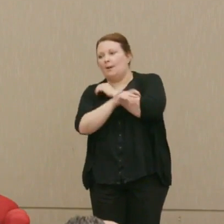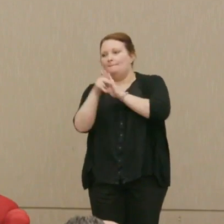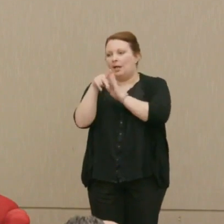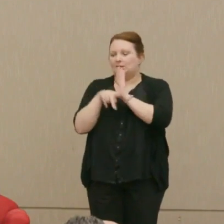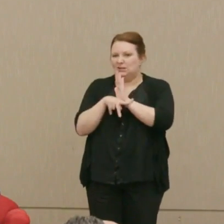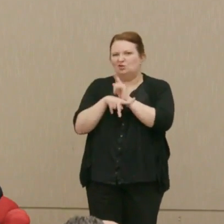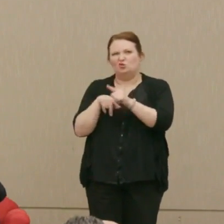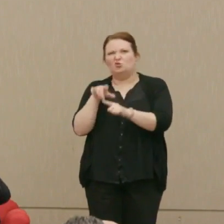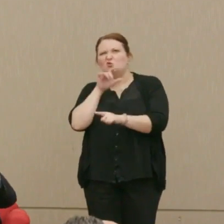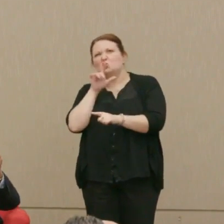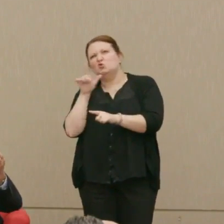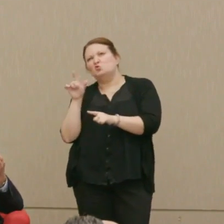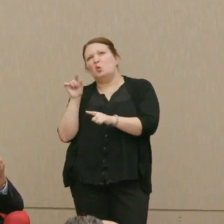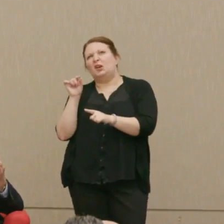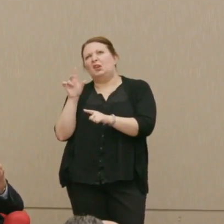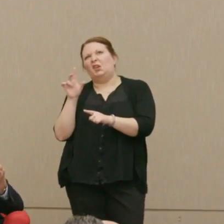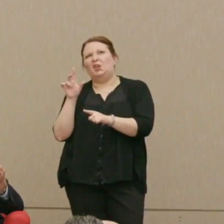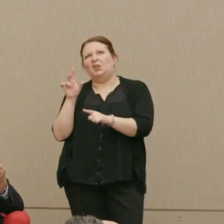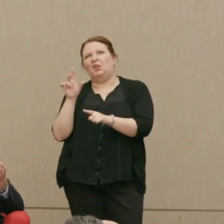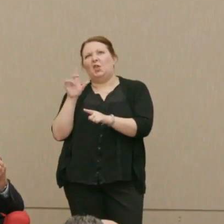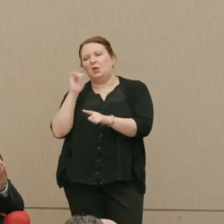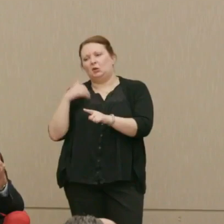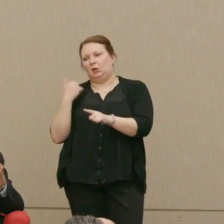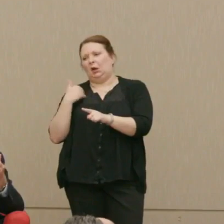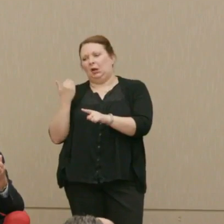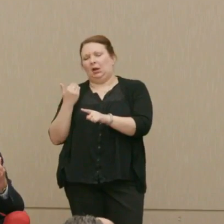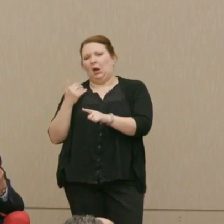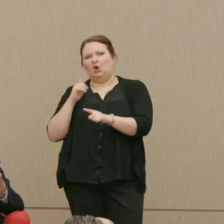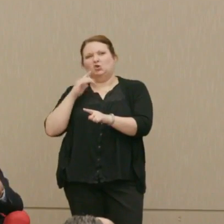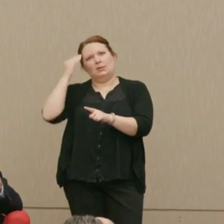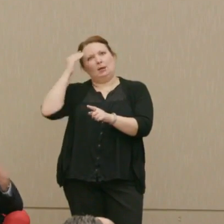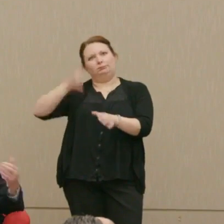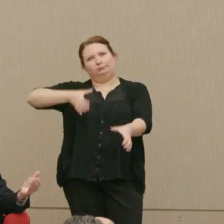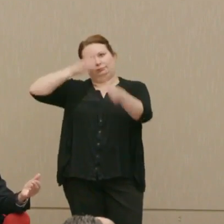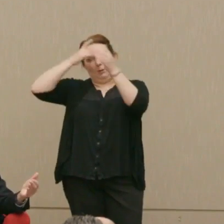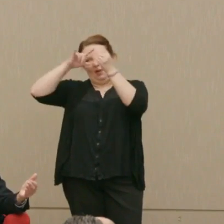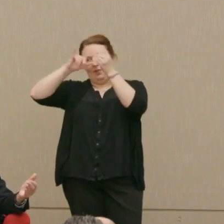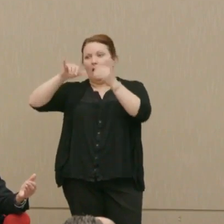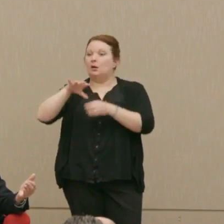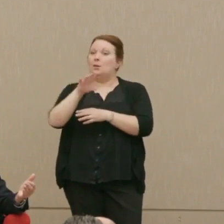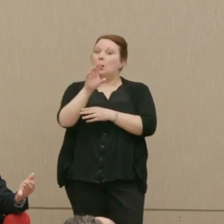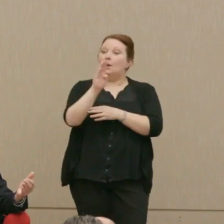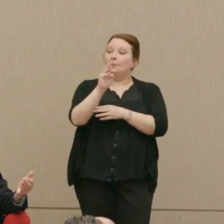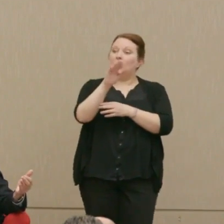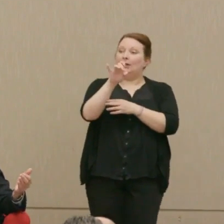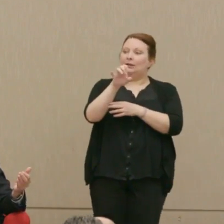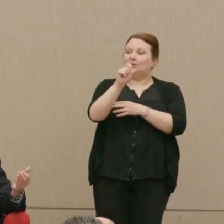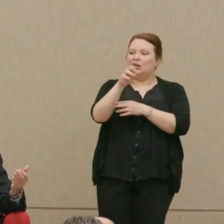I suspect her knowledge of that is not too great. Bernie Sanders says hardly anything about it.